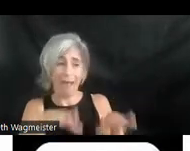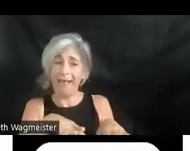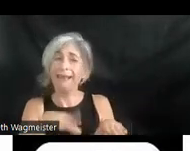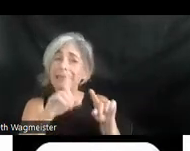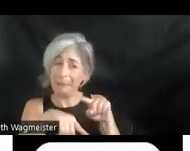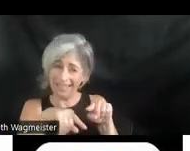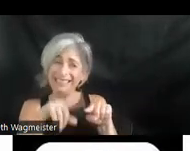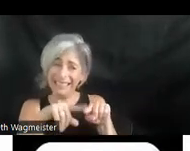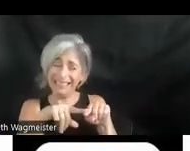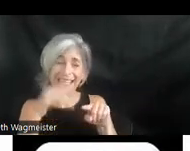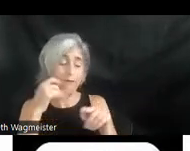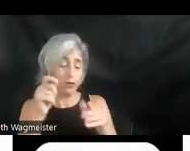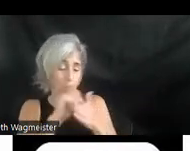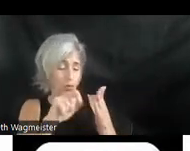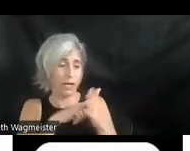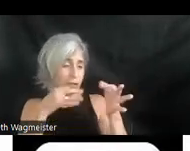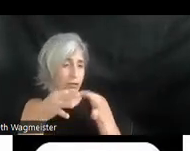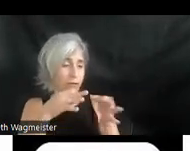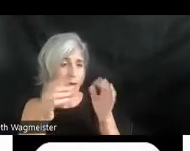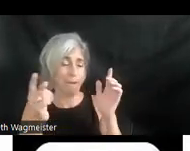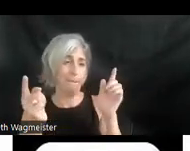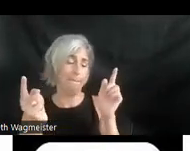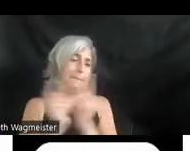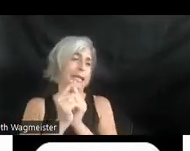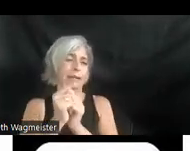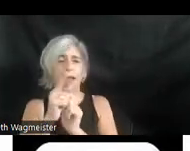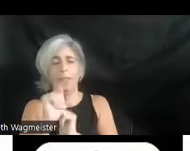Because if you are writing description for "Meet The Press" it's a half-hour program